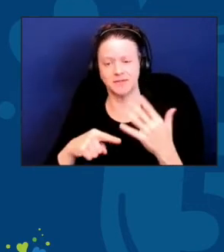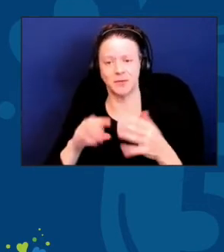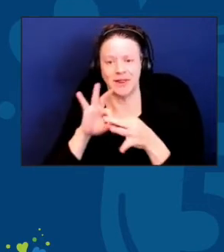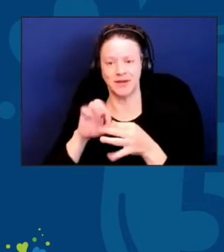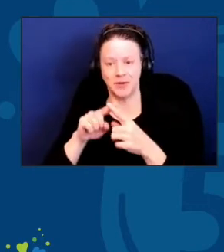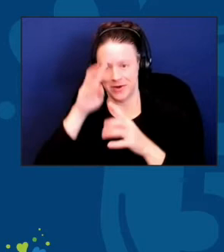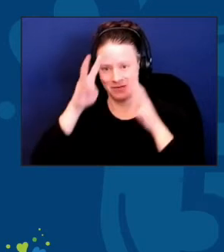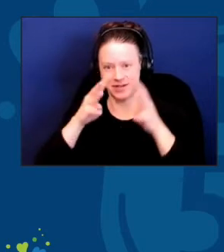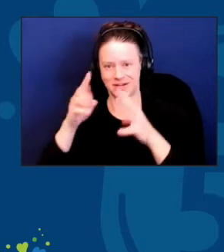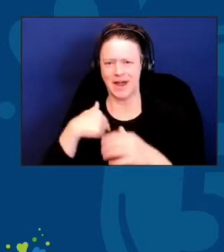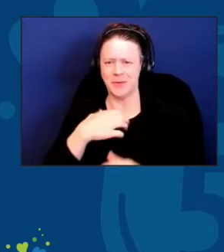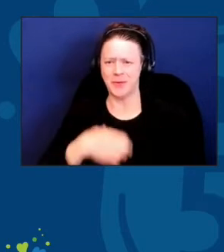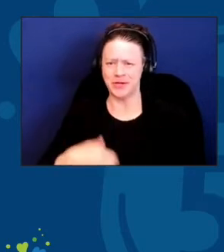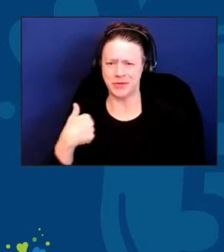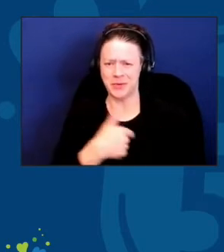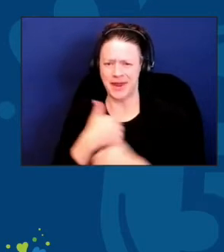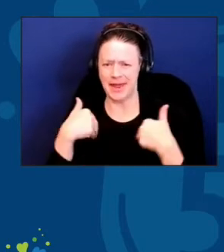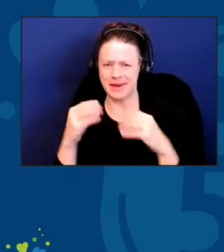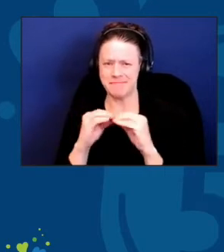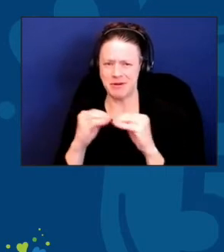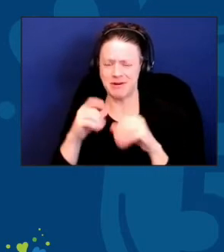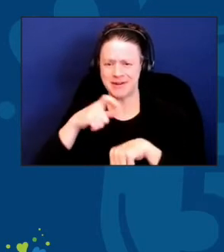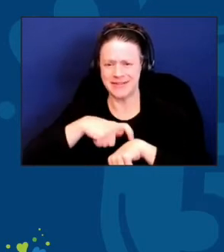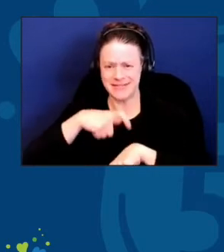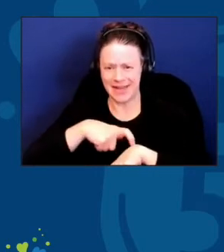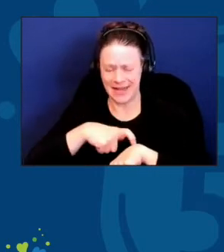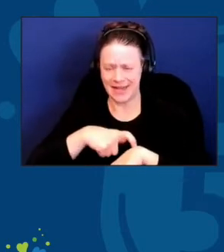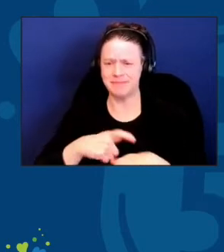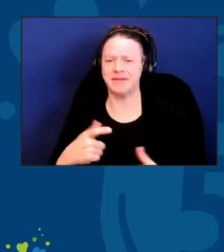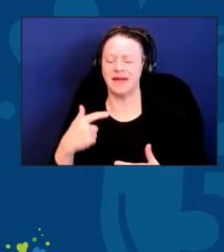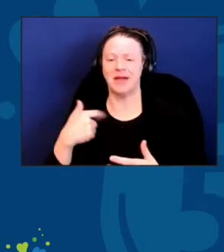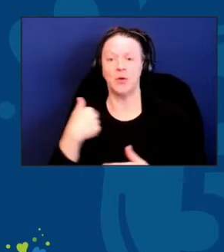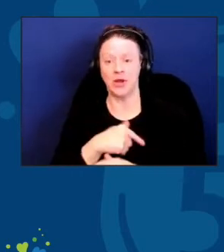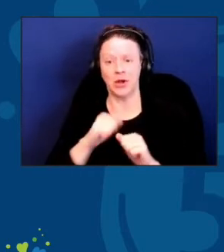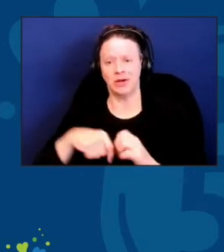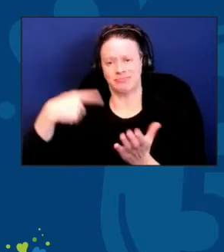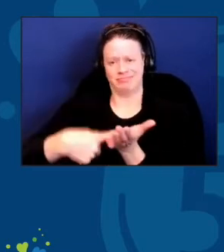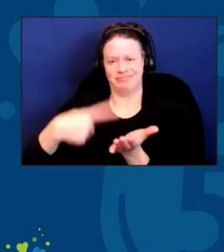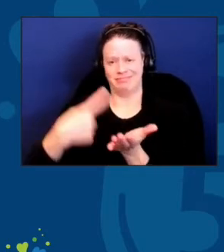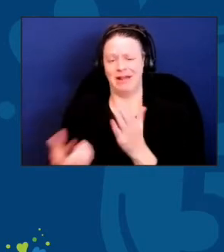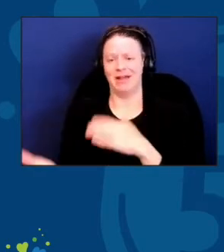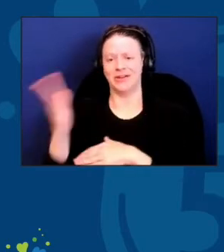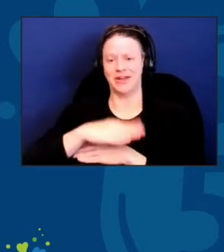I think, we could talk all day about innovation, but unfortunately, our time is coming to an end